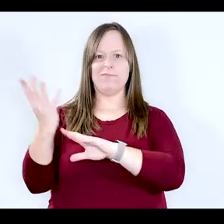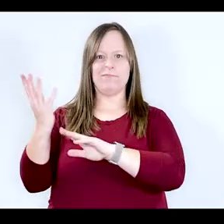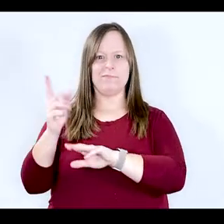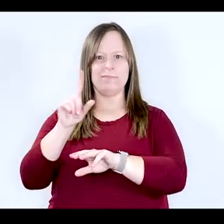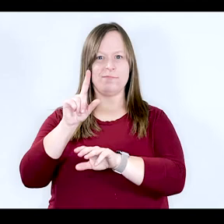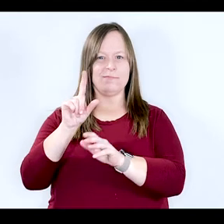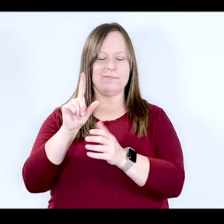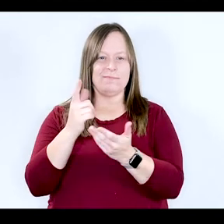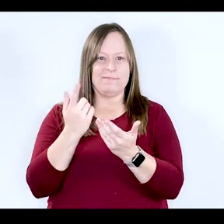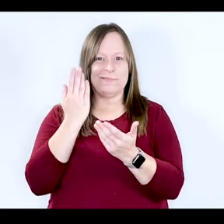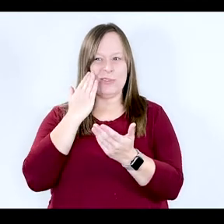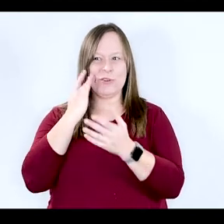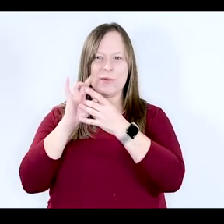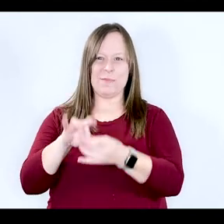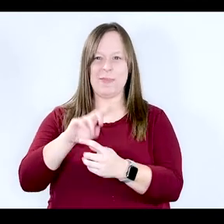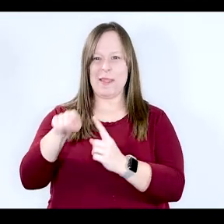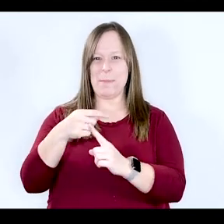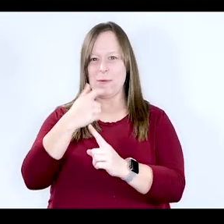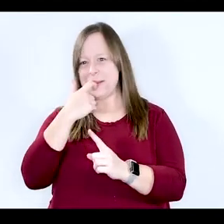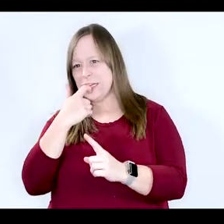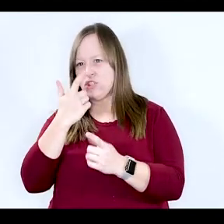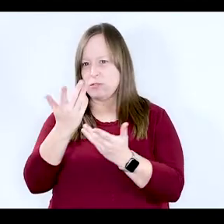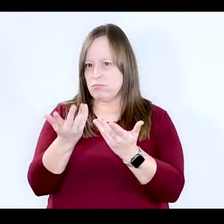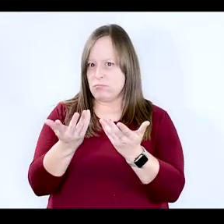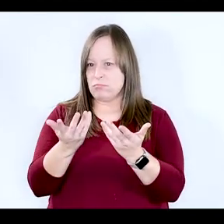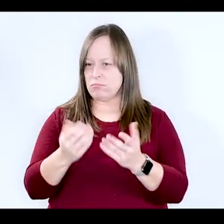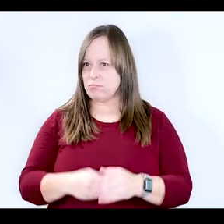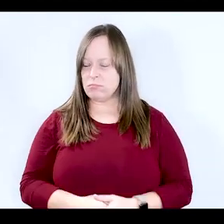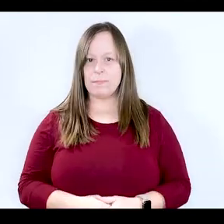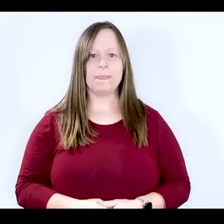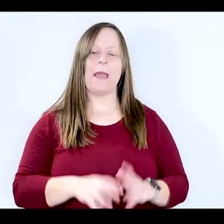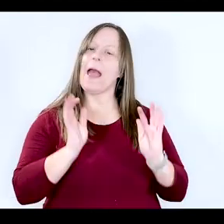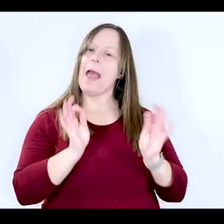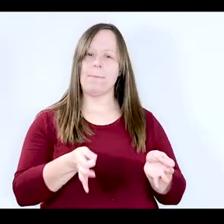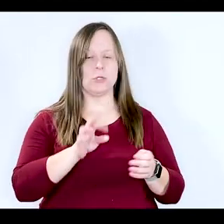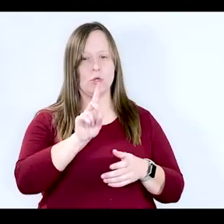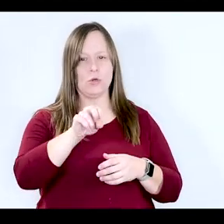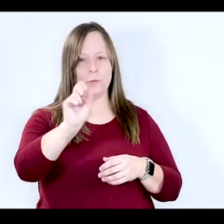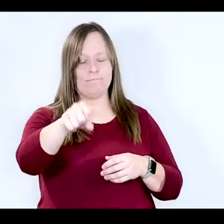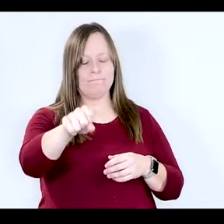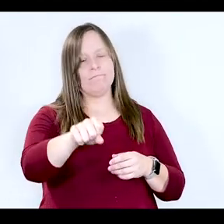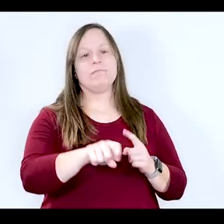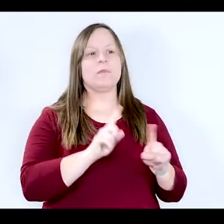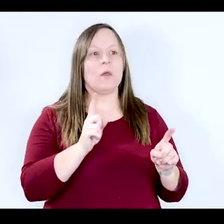misconception around substance use addiction? I absolutely do. I think one of